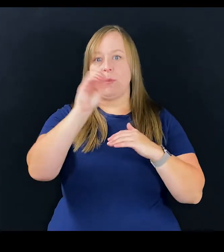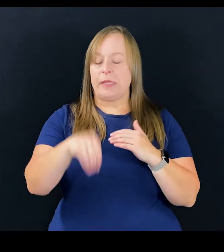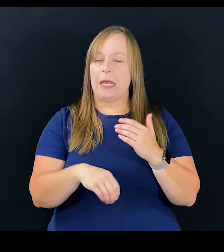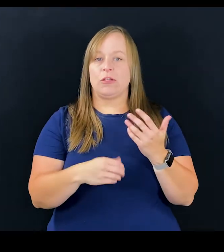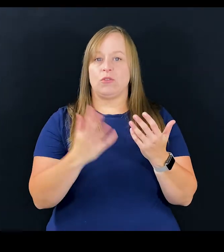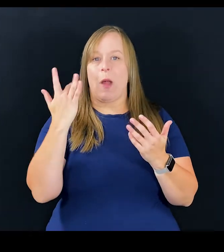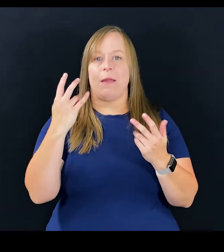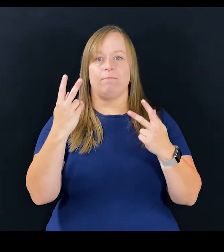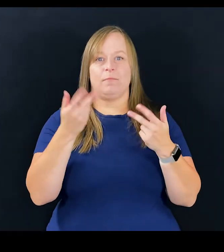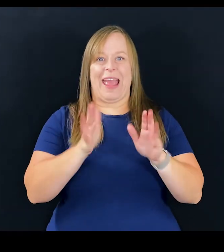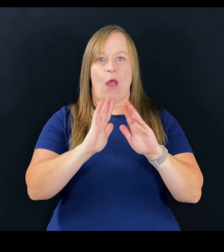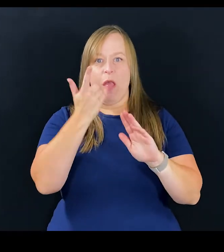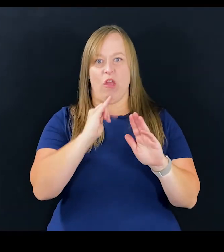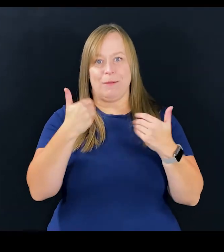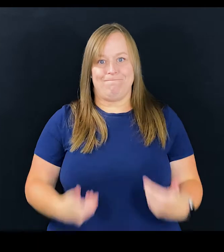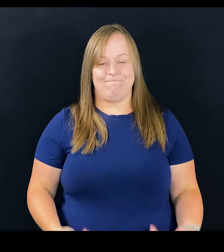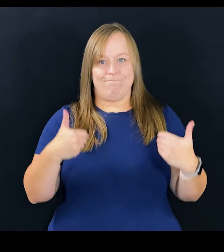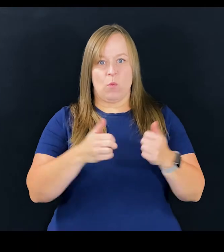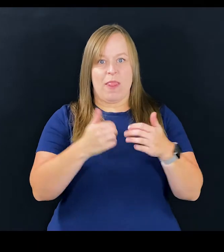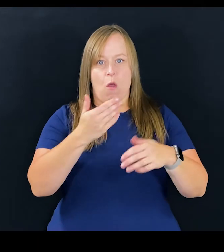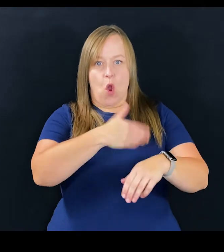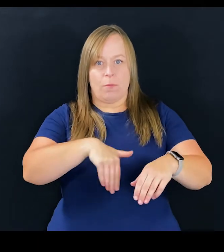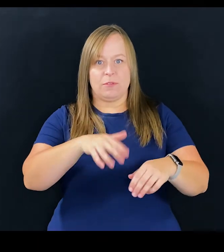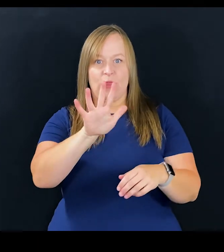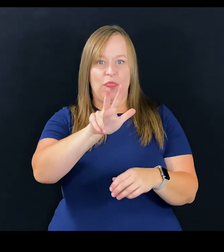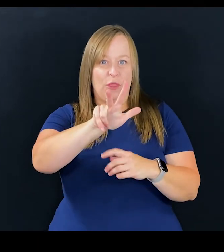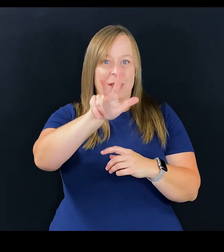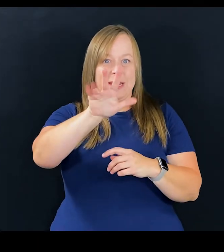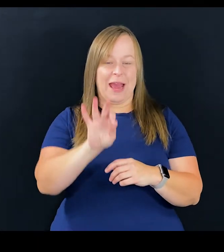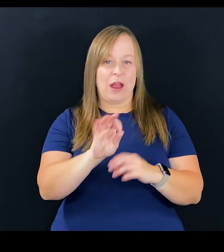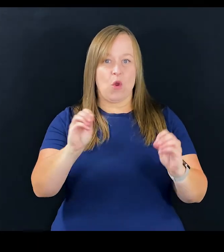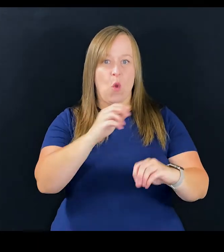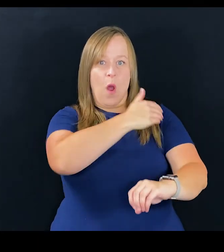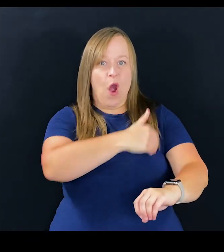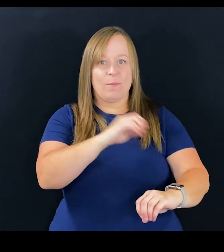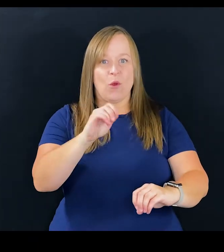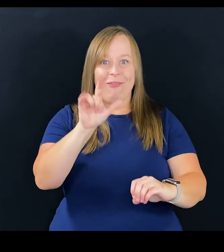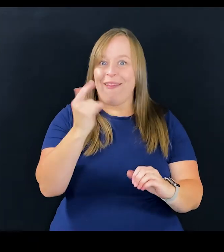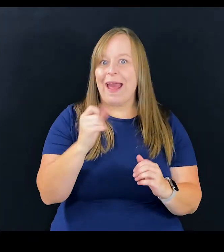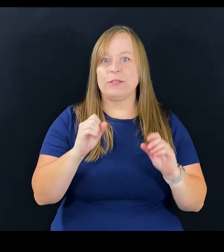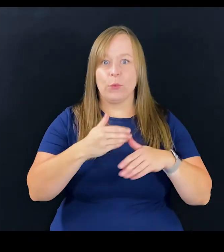but a big part of that is because of what I look like, three foot nine, no arms and no legs,